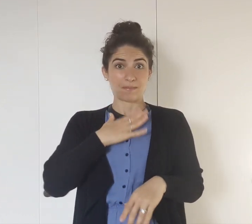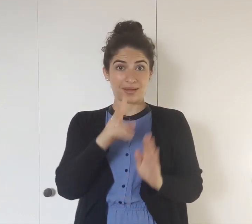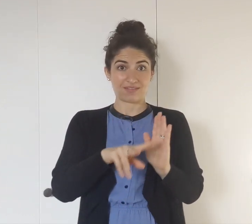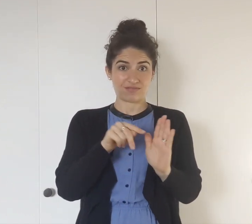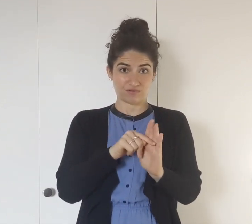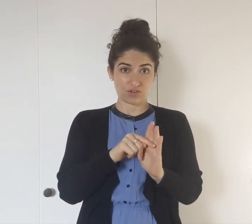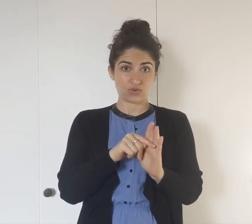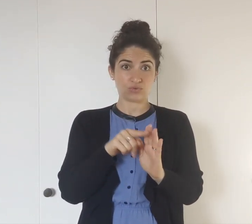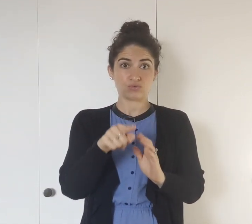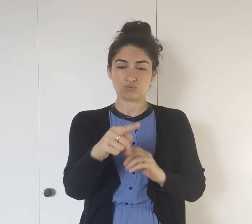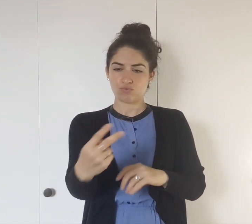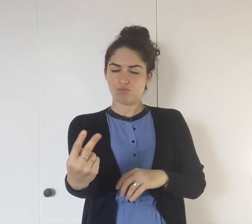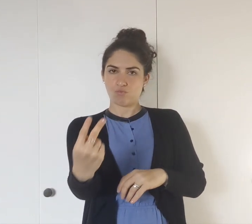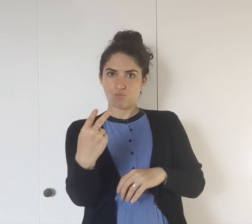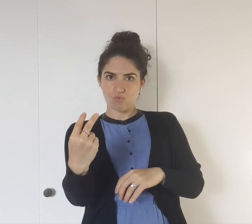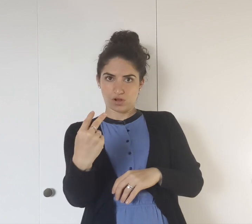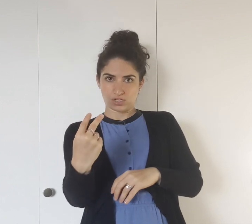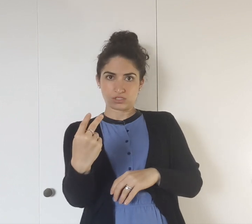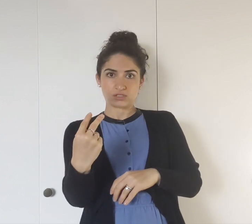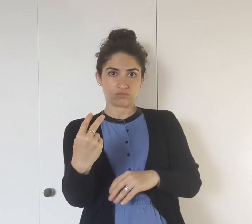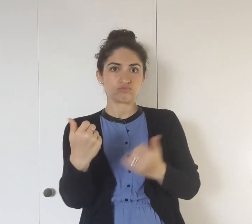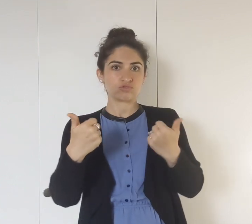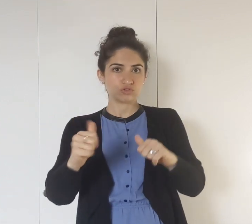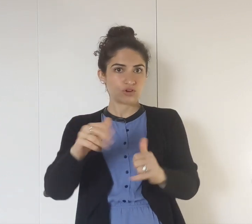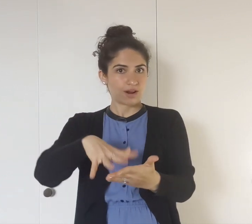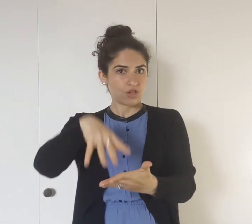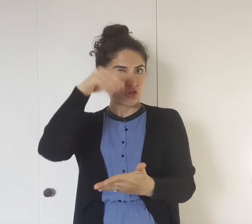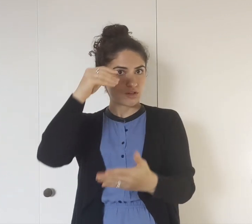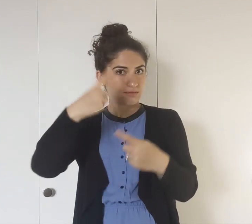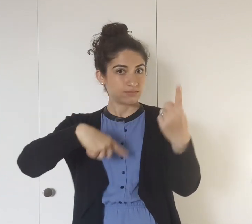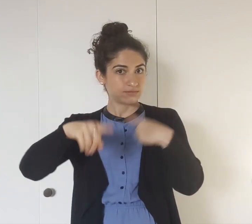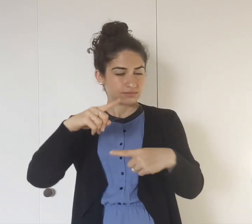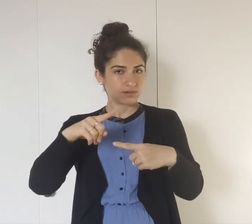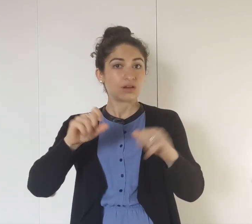So that means that, if in my videos, you're watching me,